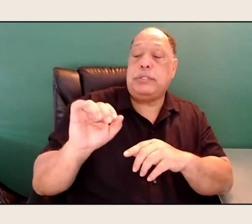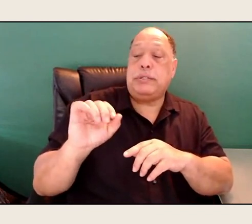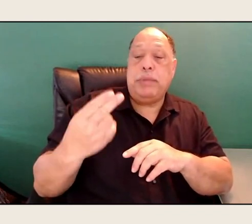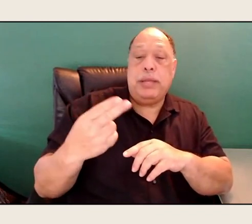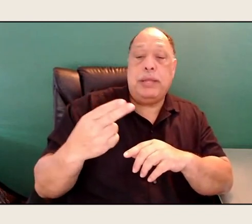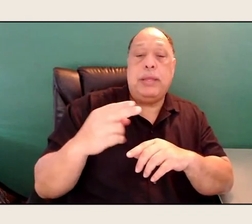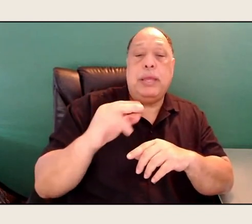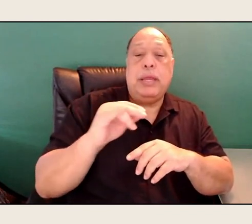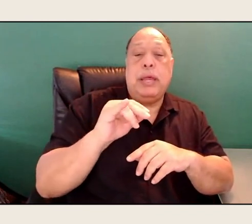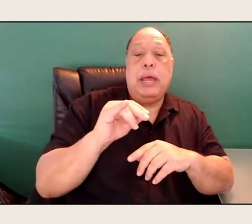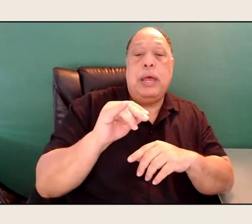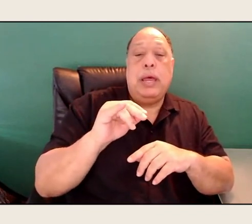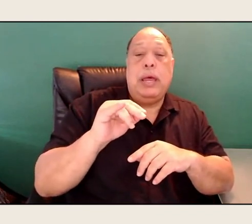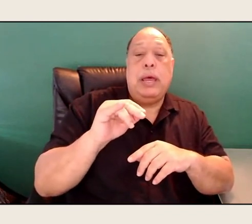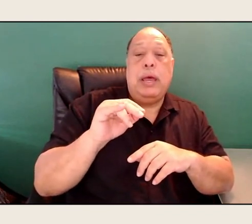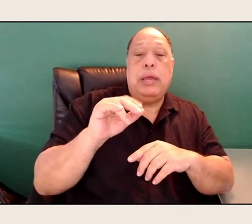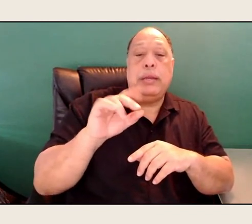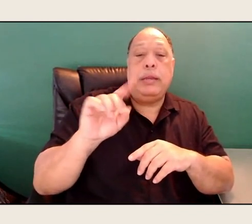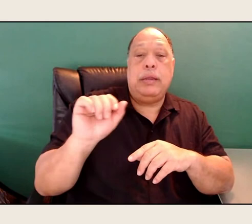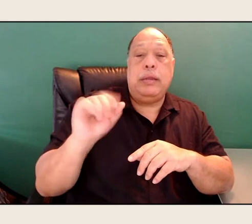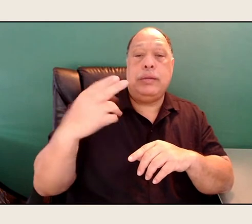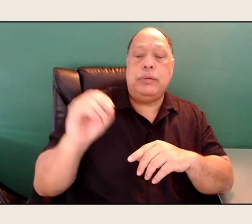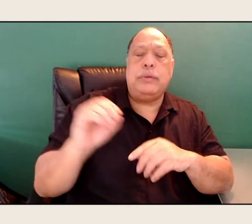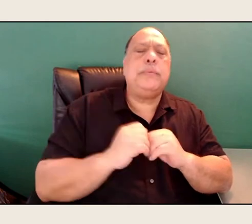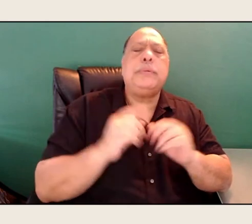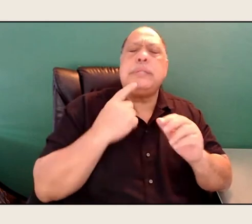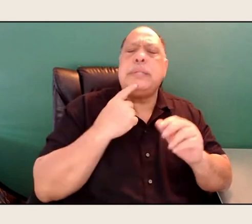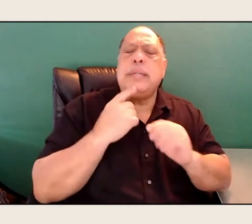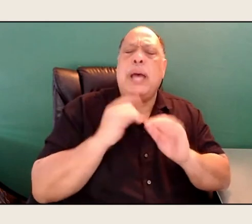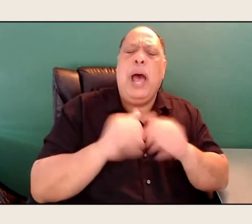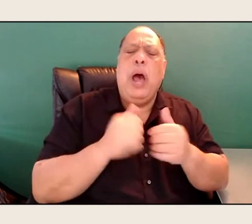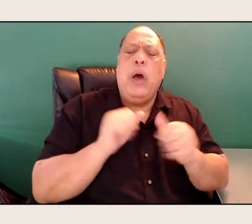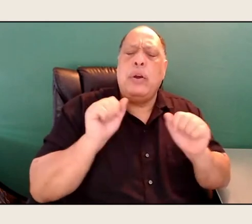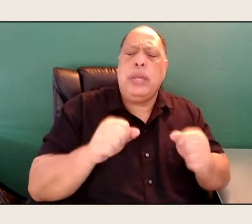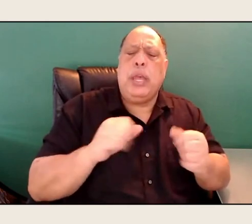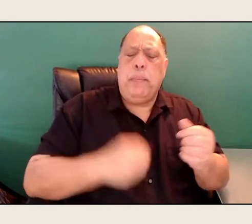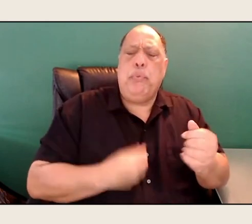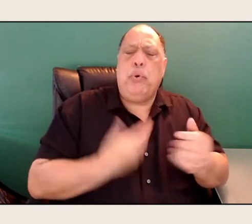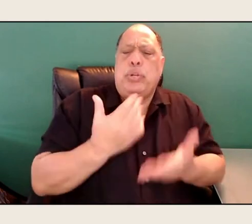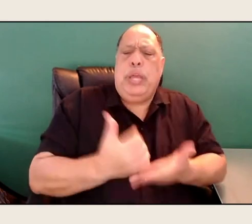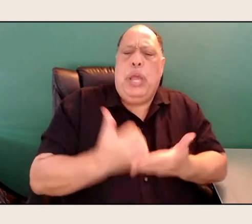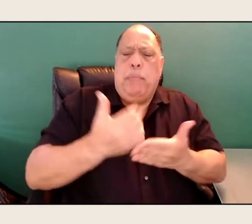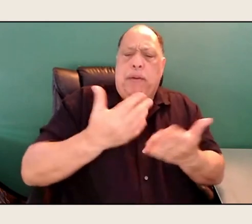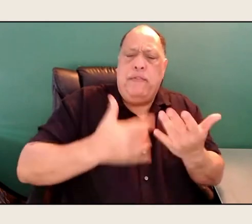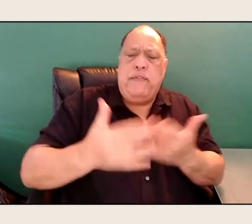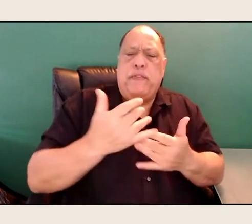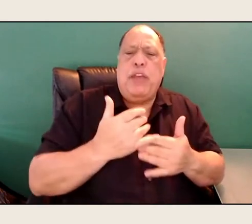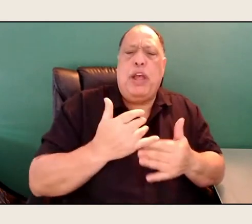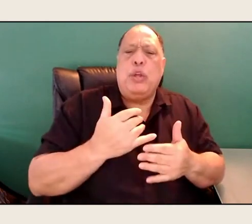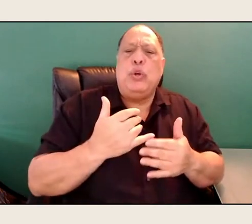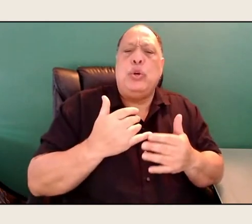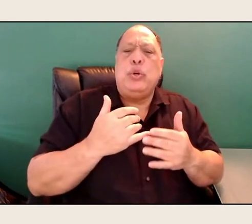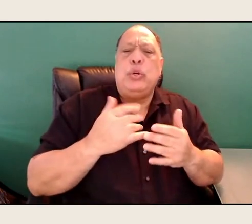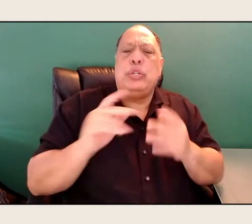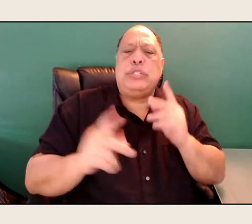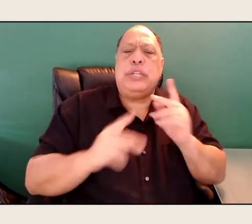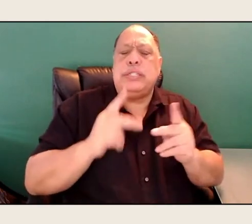How can poetry help our fellow citizens to live in a more Whitman-esque notion of liberation,